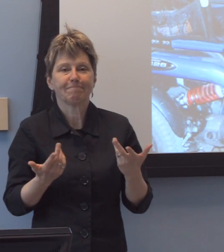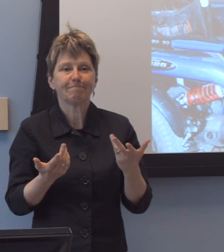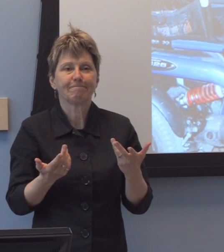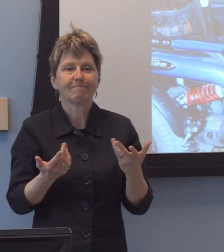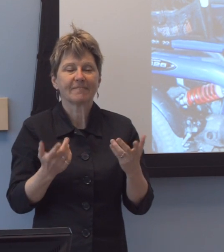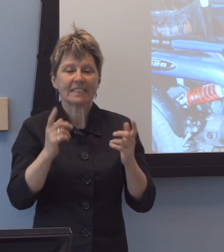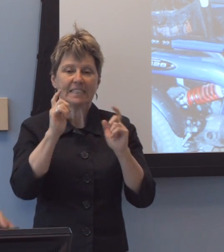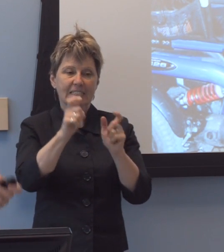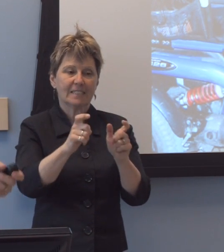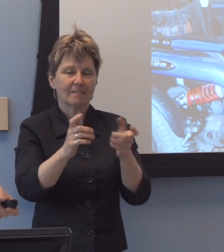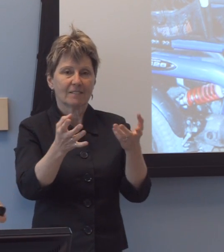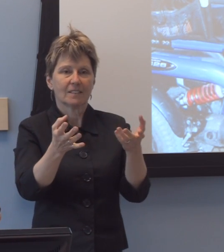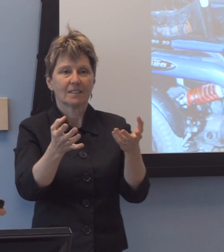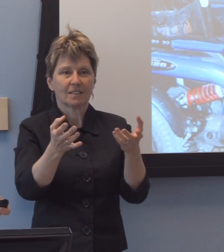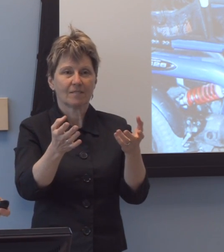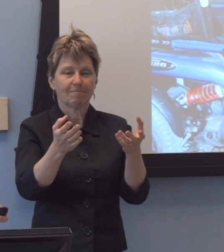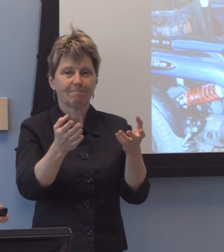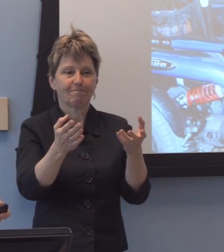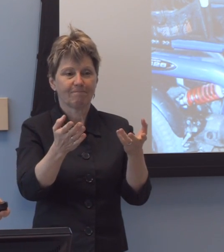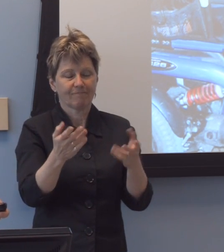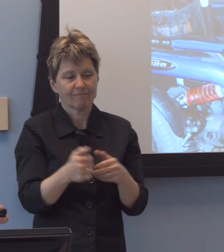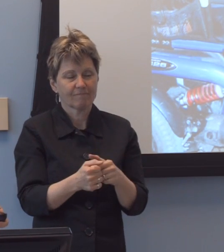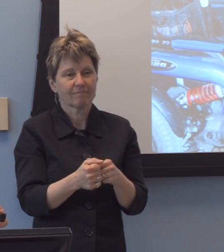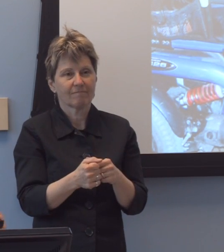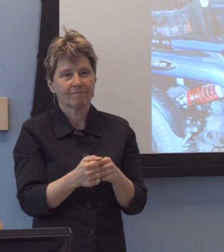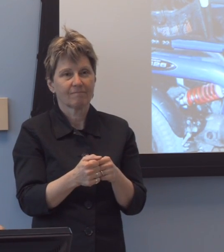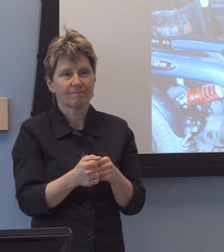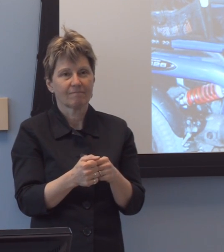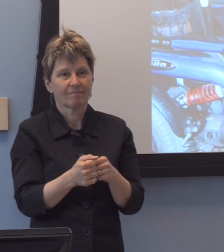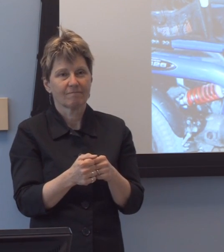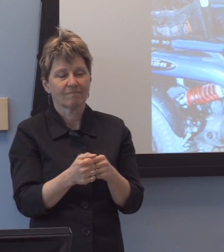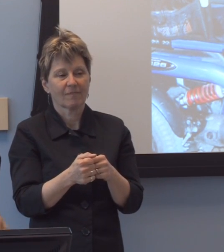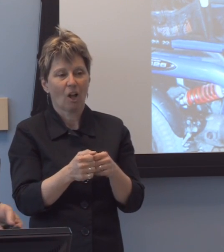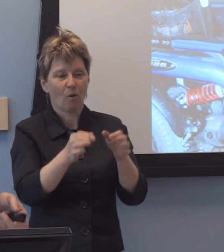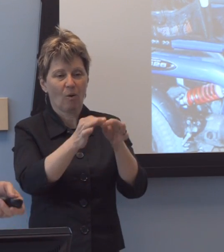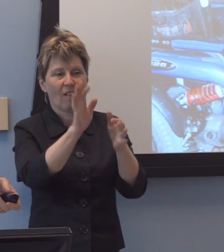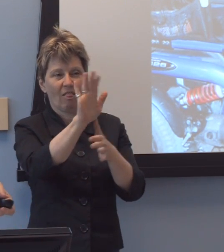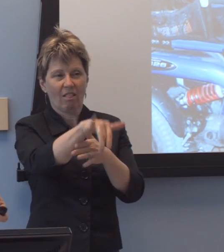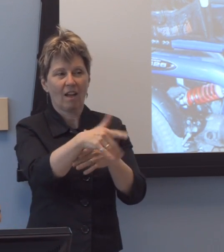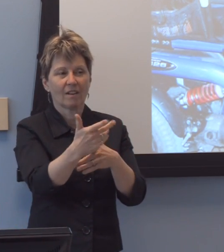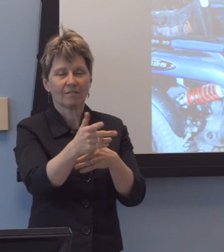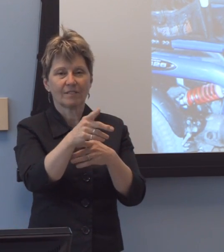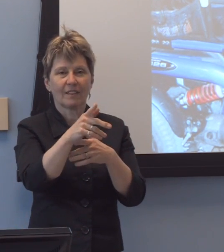to that needs-centered philosophy that, um, that, uh, Tim embodied here,